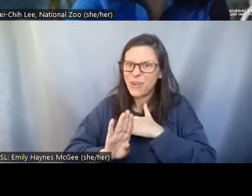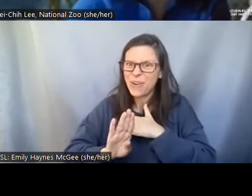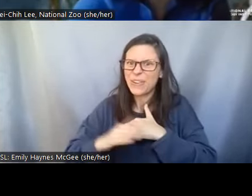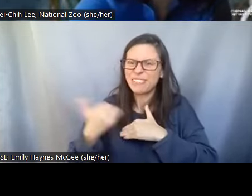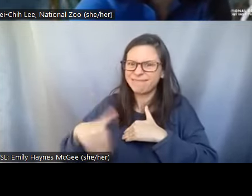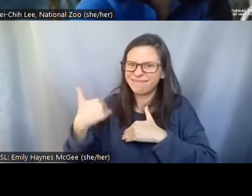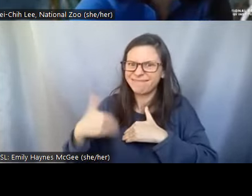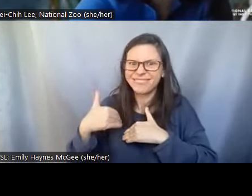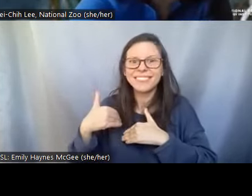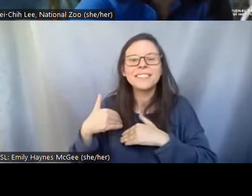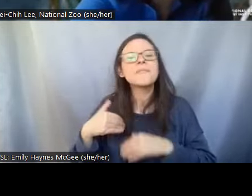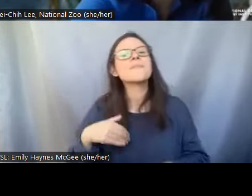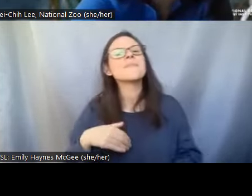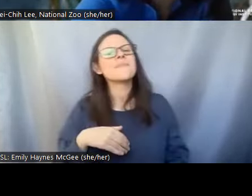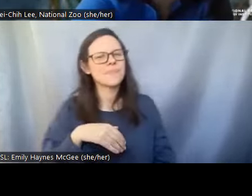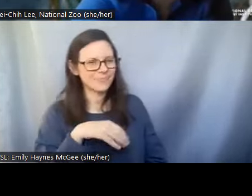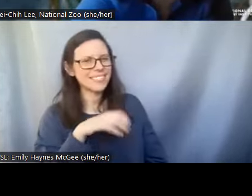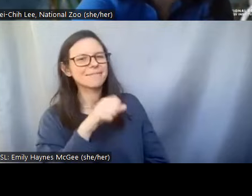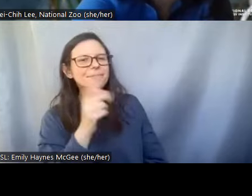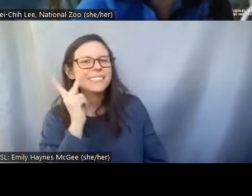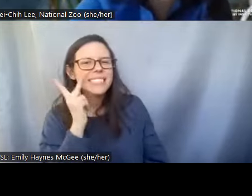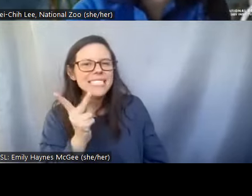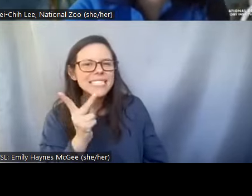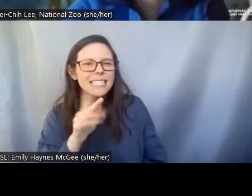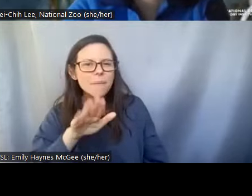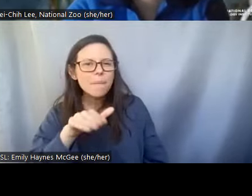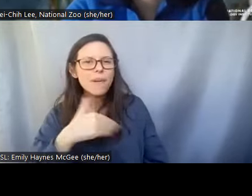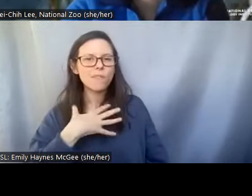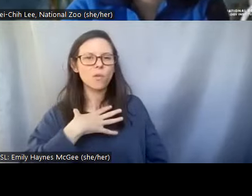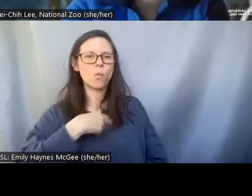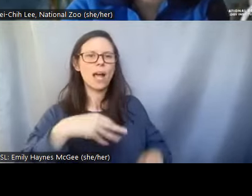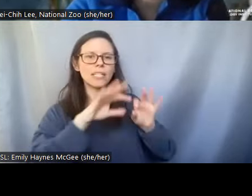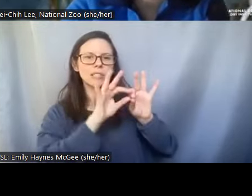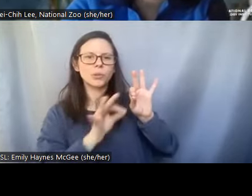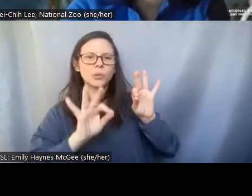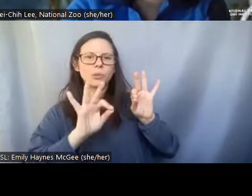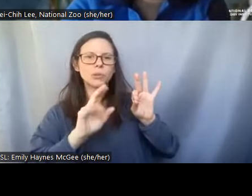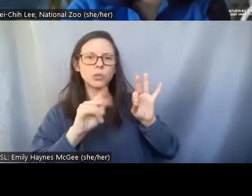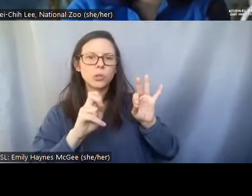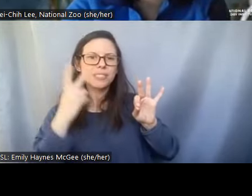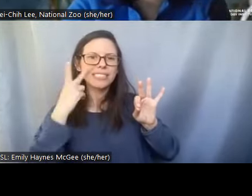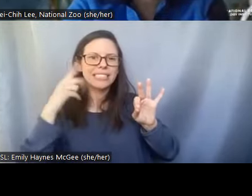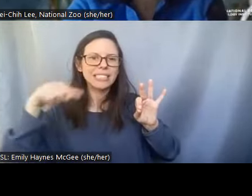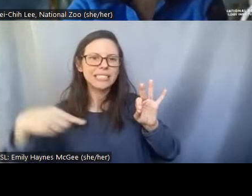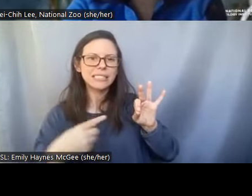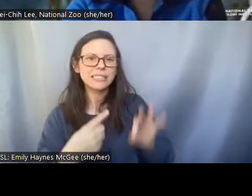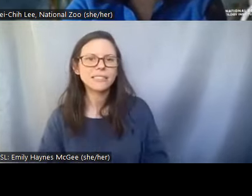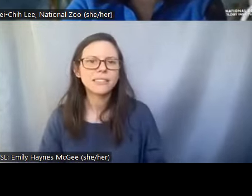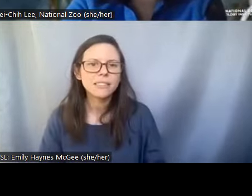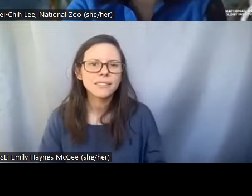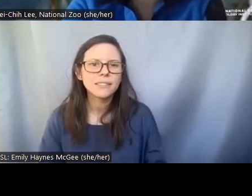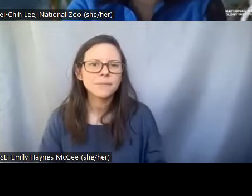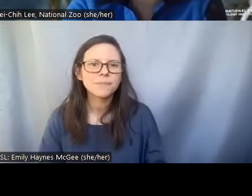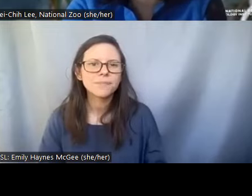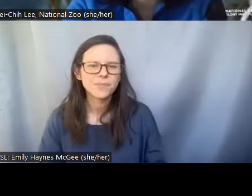at the bottom, there is this white tube coming in. >>Shellie: Yeah >>Pei-Chih: And let's give it a few seconds you can see